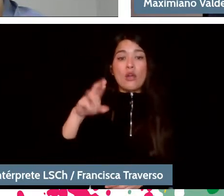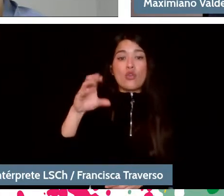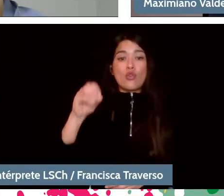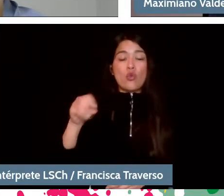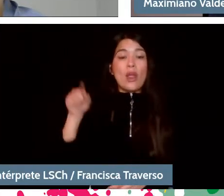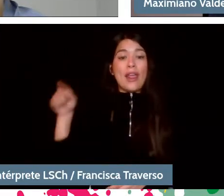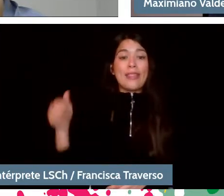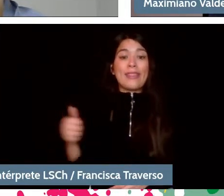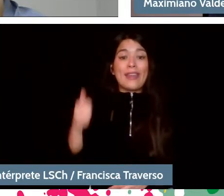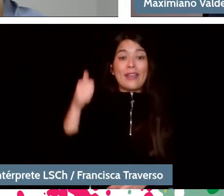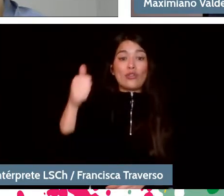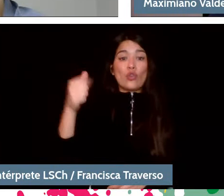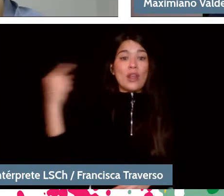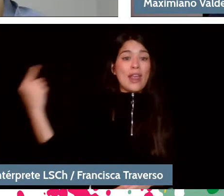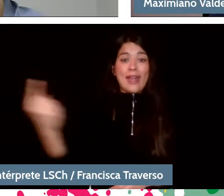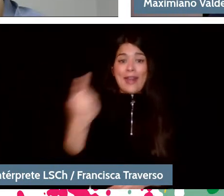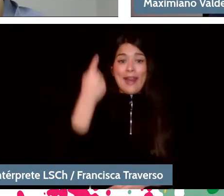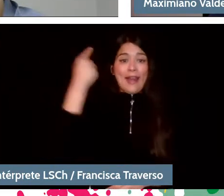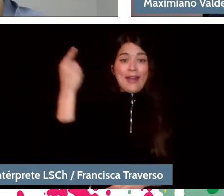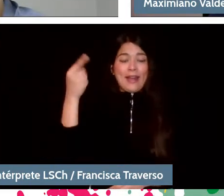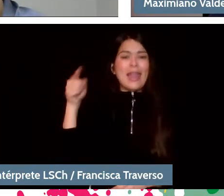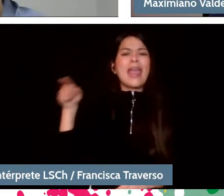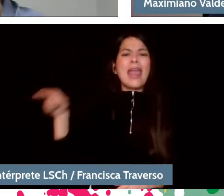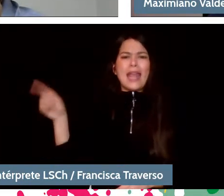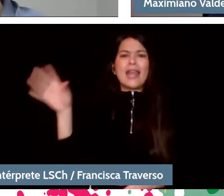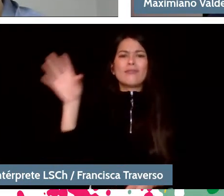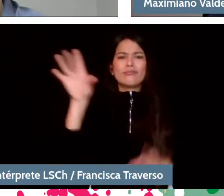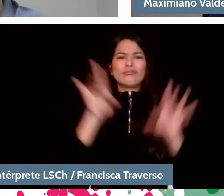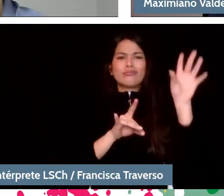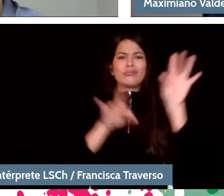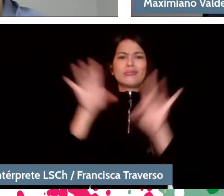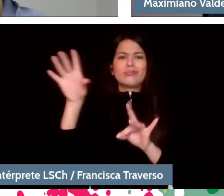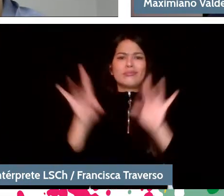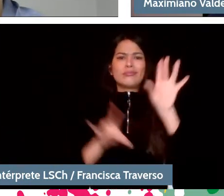I mean, he made the repertoires, he established which works were played